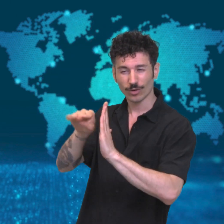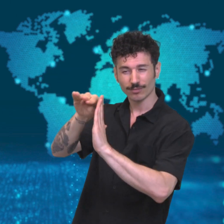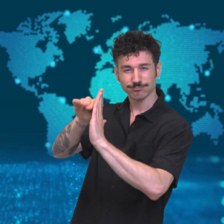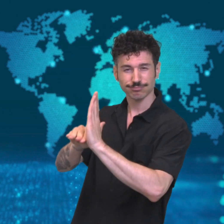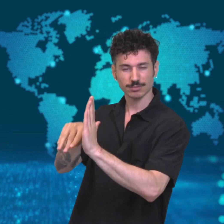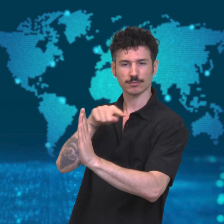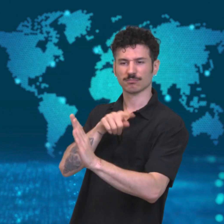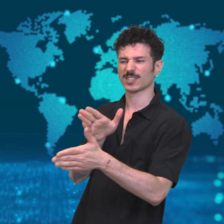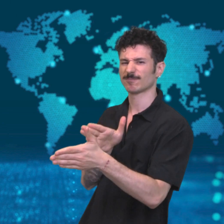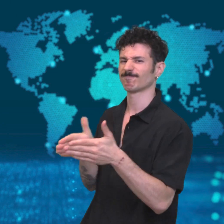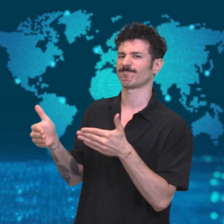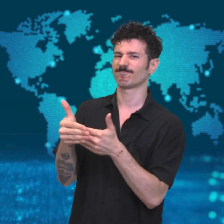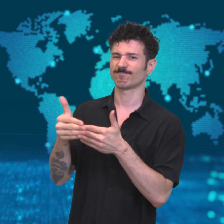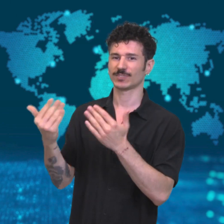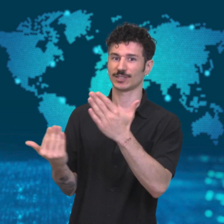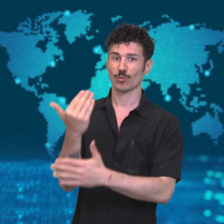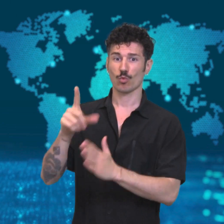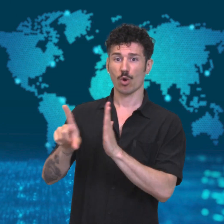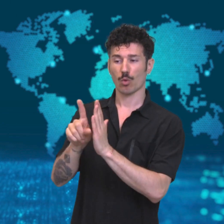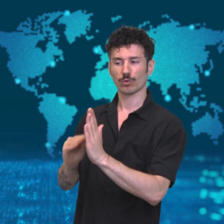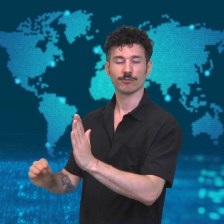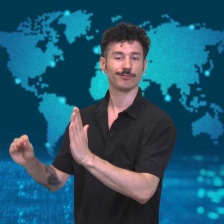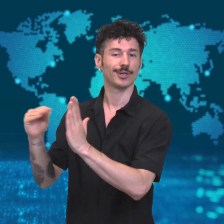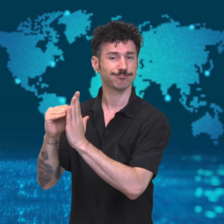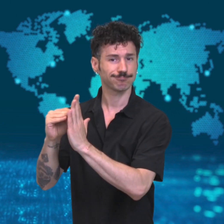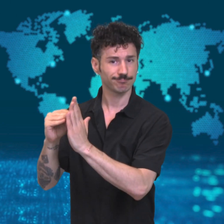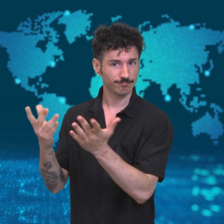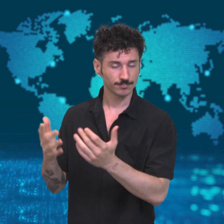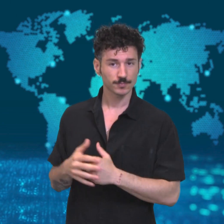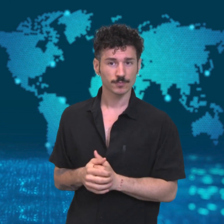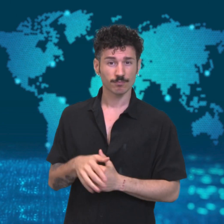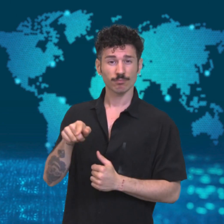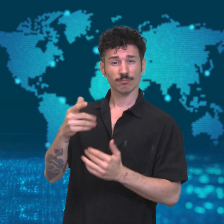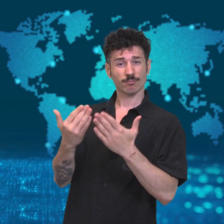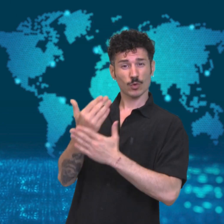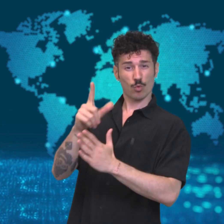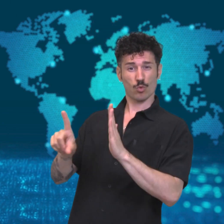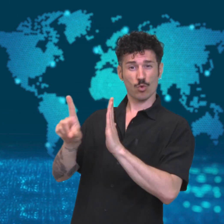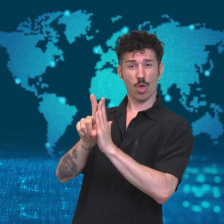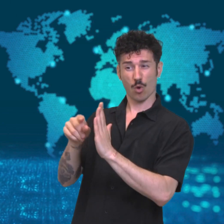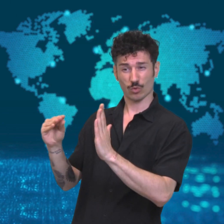of China. However, the Chinese government bypassed